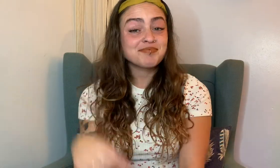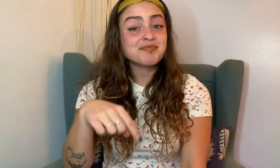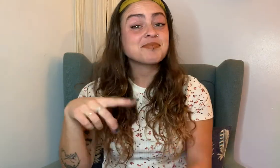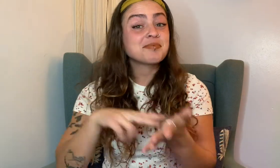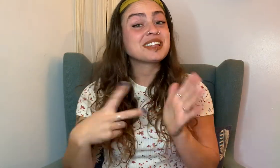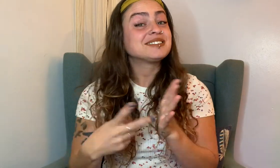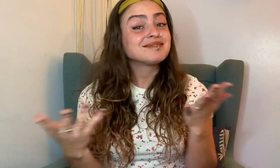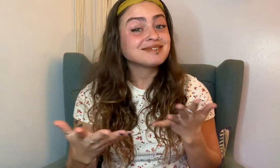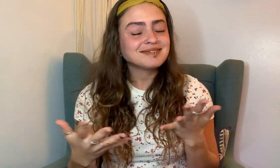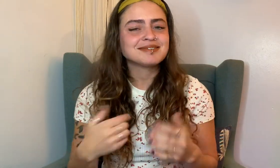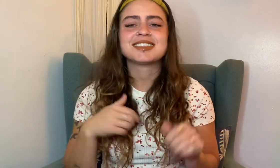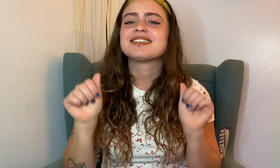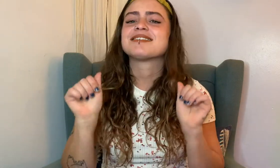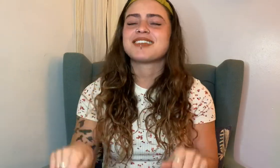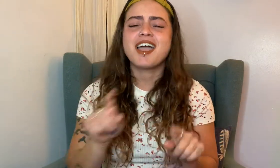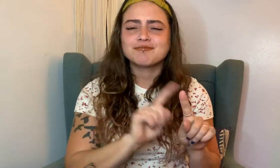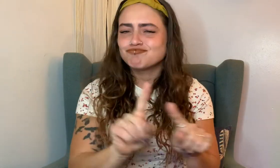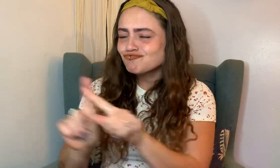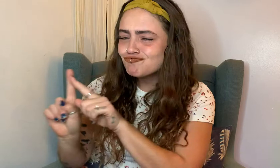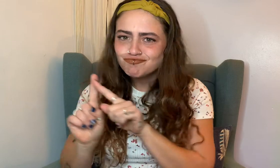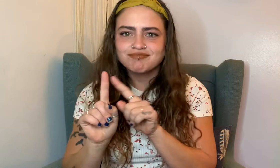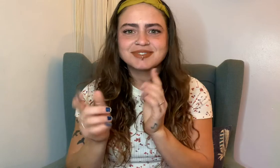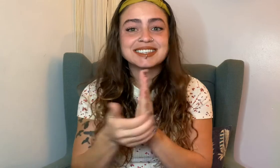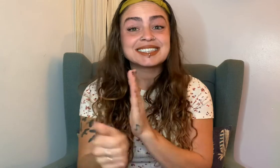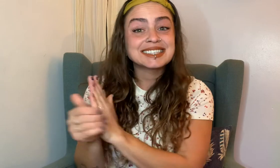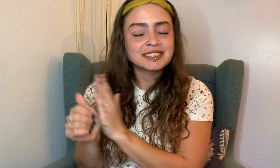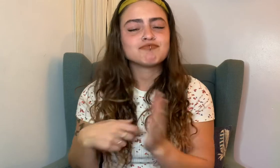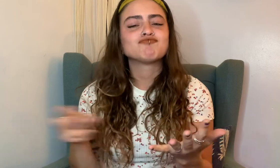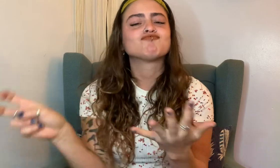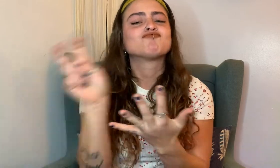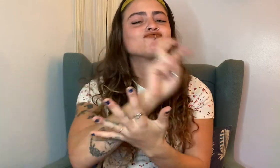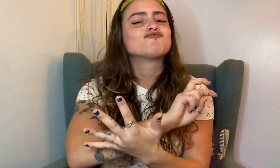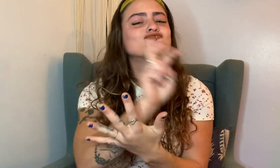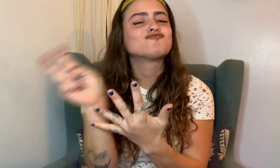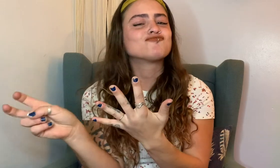This means I have varying skills to be utilized if needed!